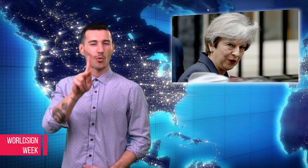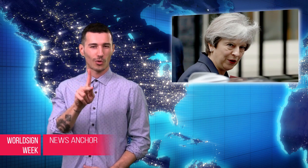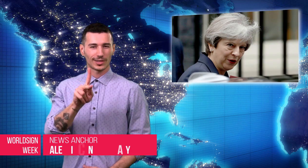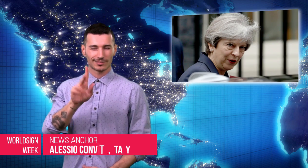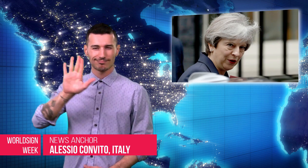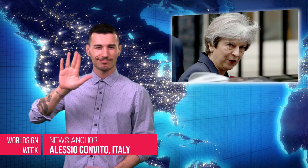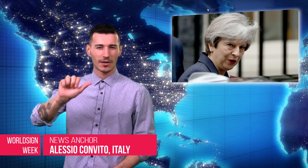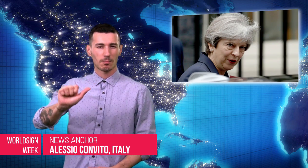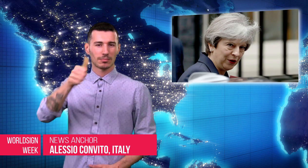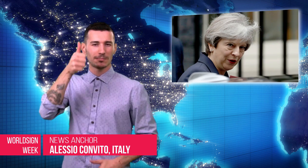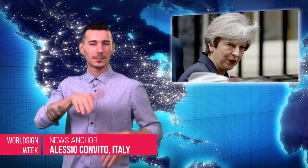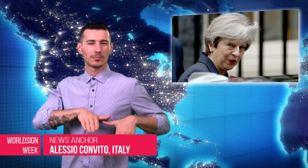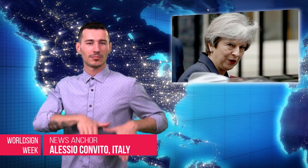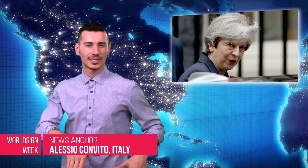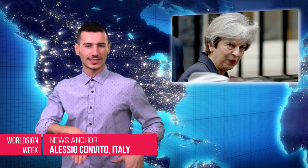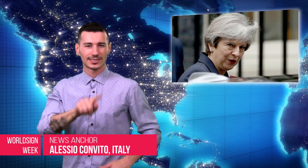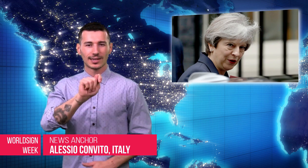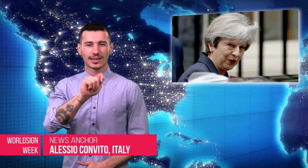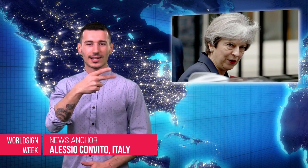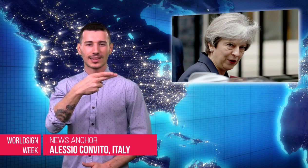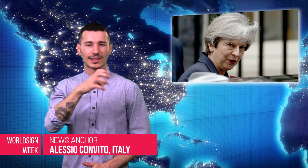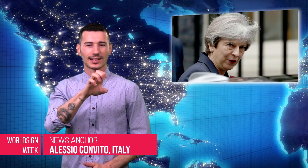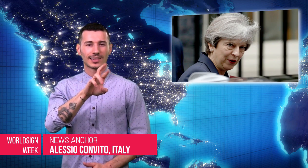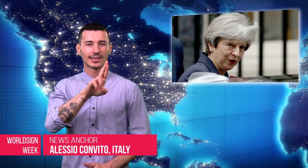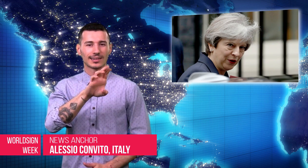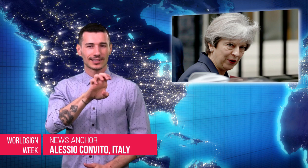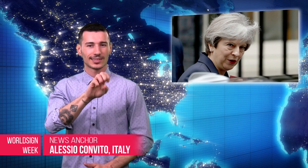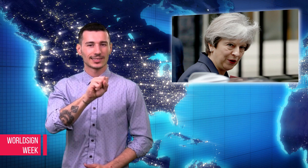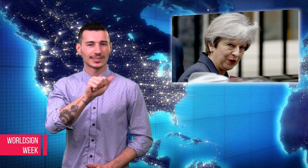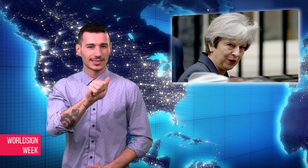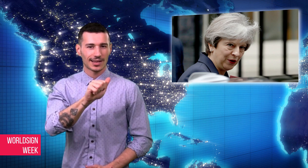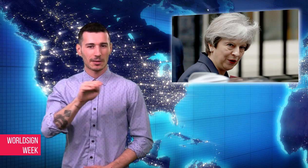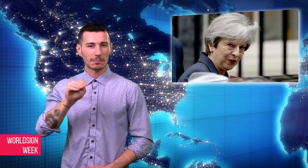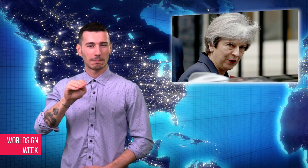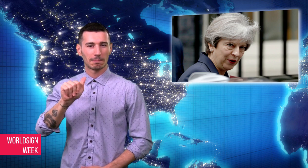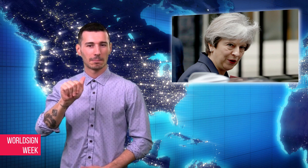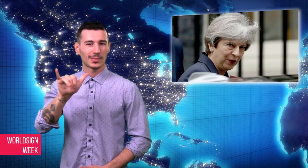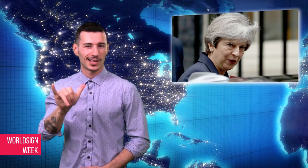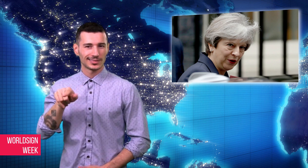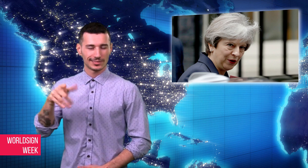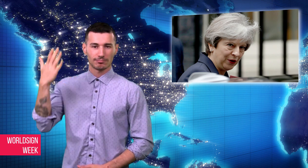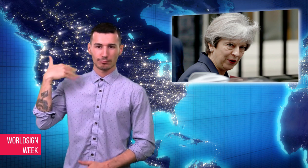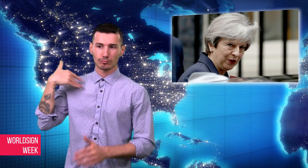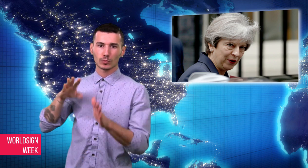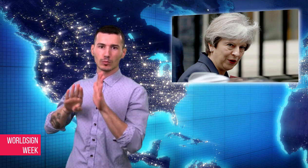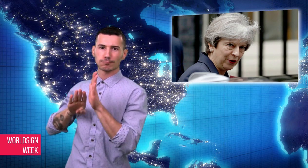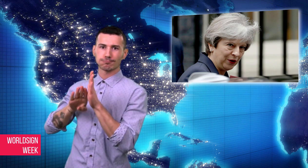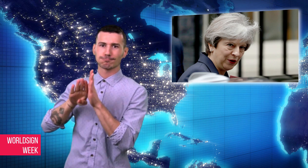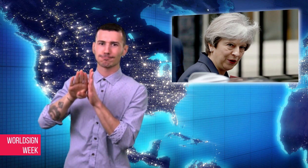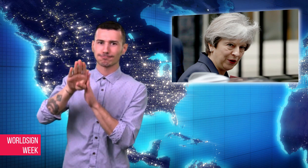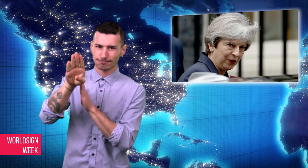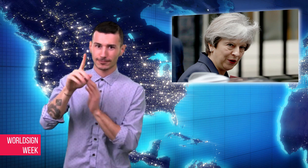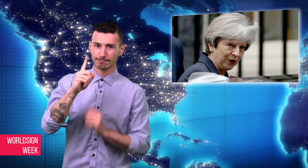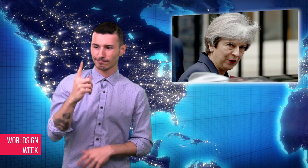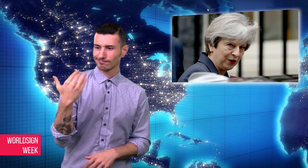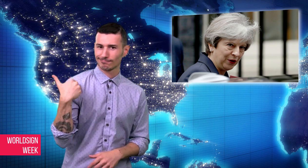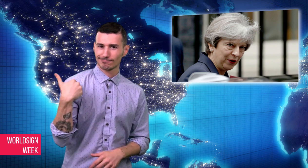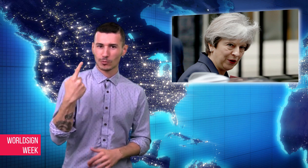Alessio: United Kingdom Prime Minister Theresa May’s popularity has suffered a